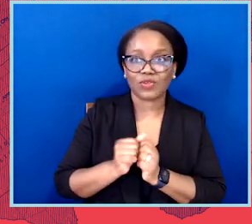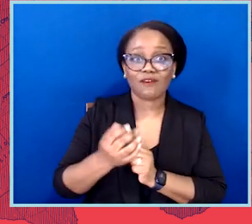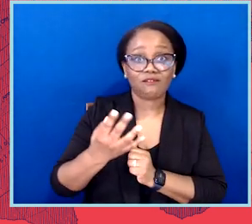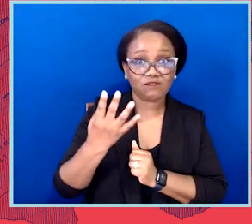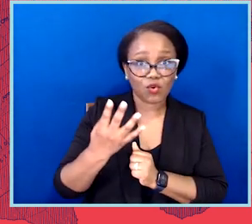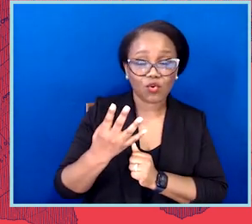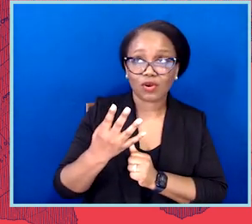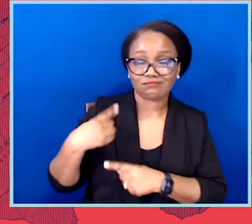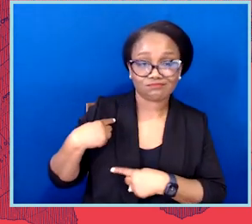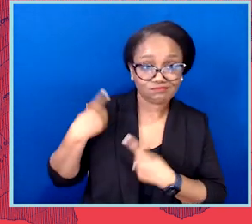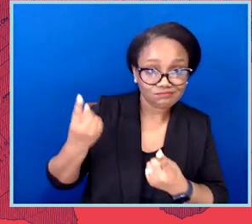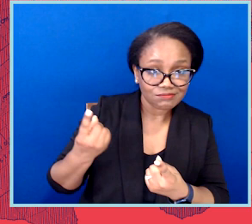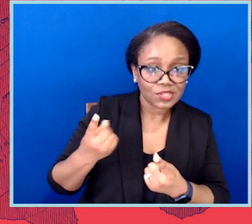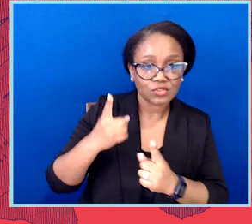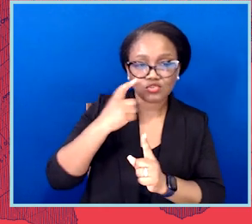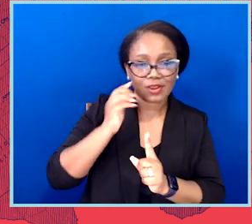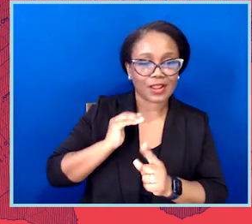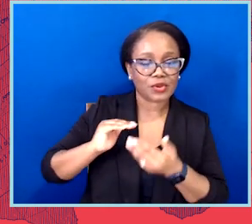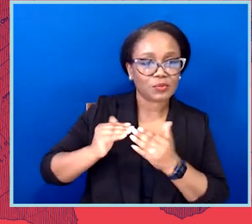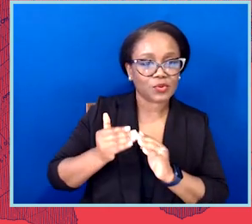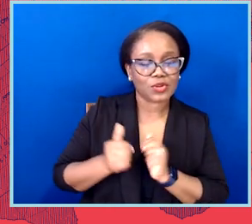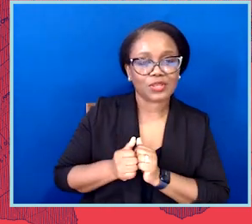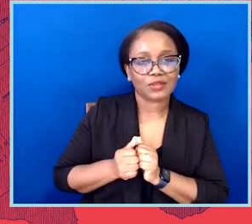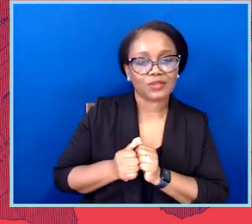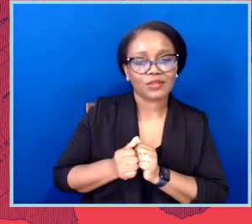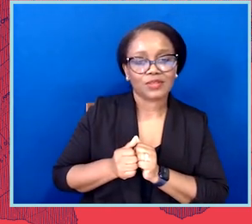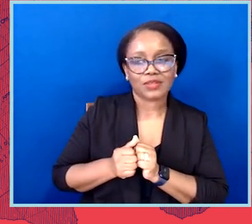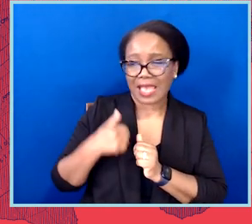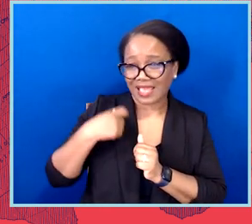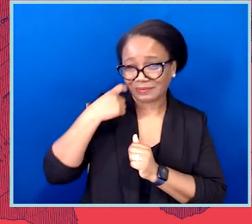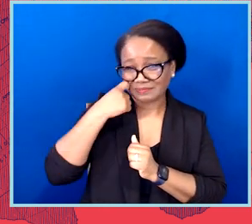And in the context of trans advocacy, I was down there and it was incredibly beautiful